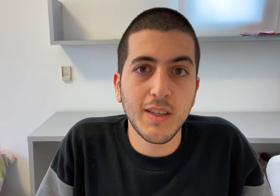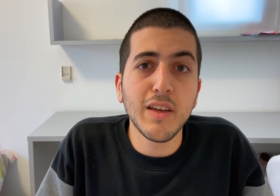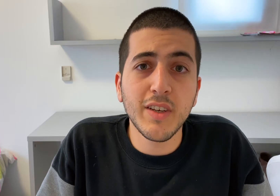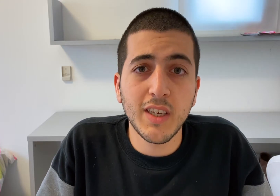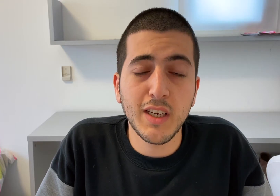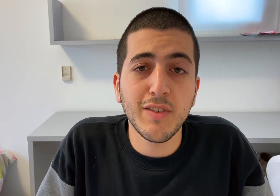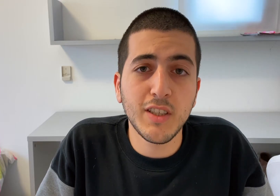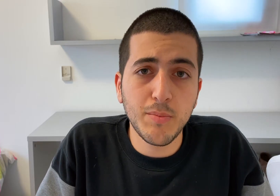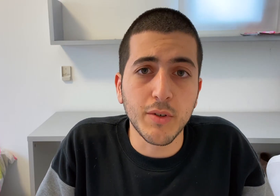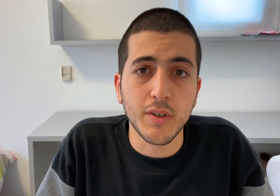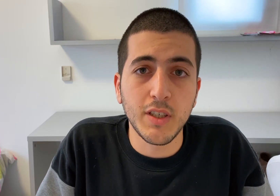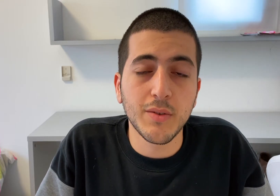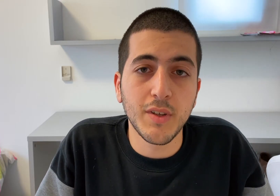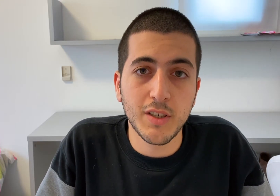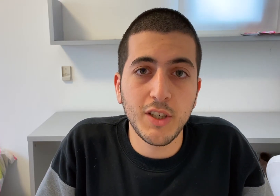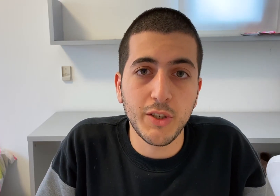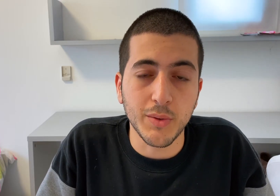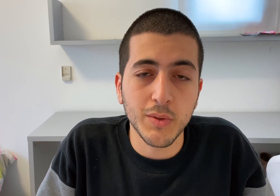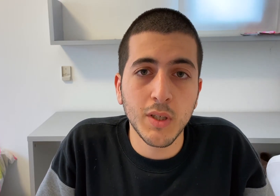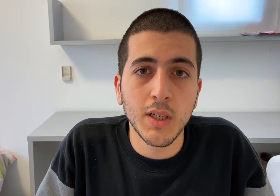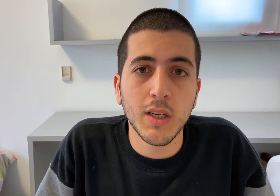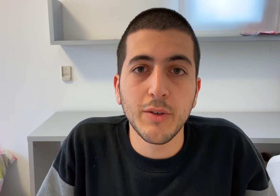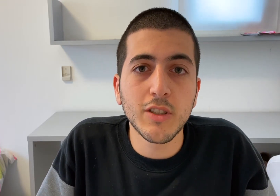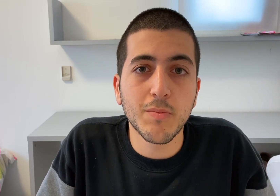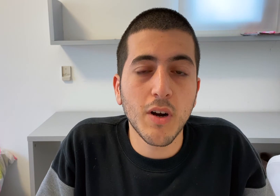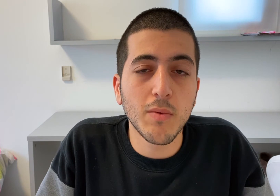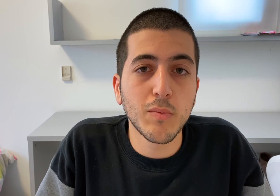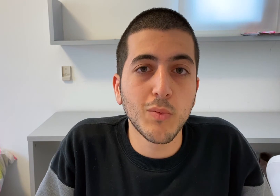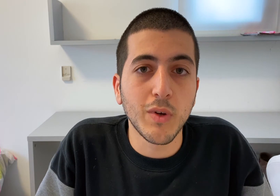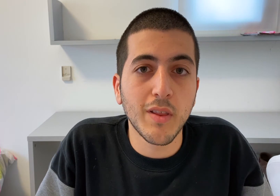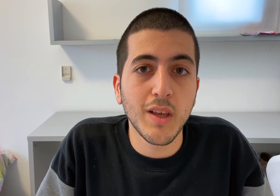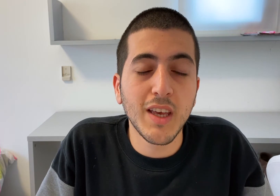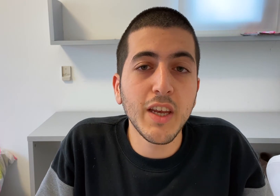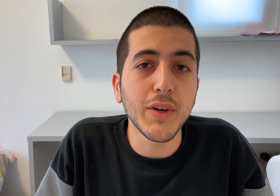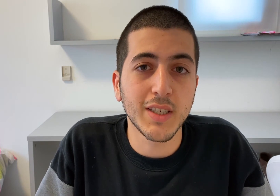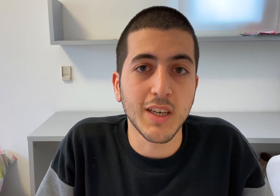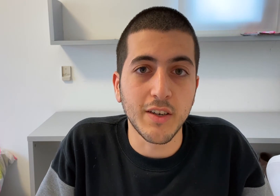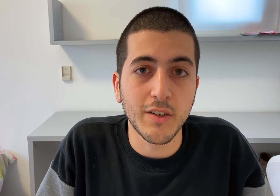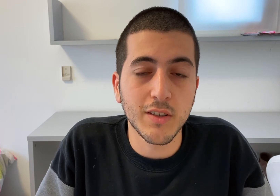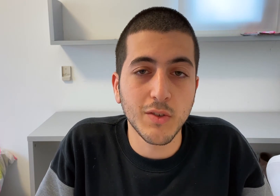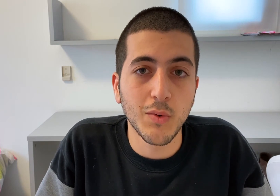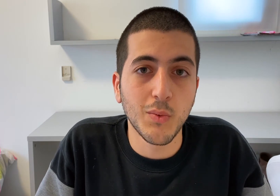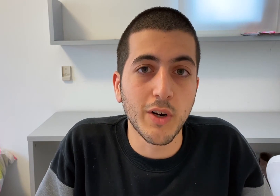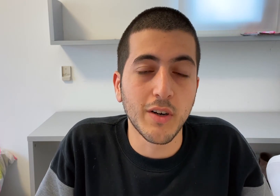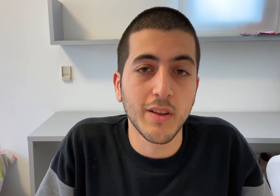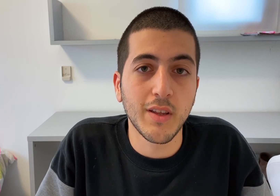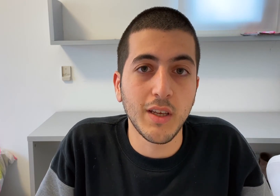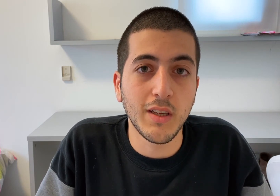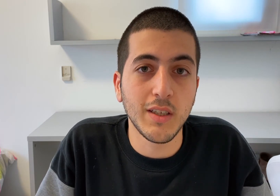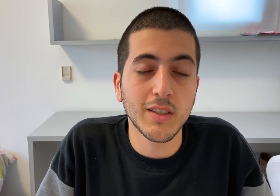Diving even deeper, into this issue, there is a problem with hearing signers, where they,